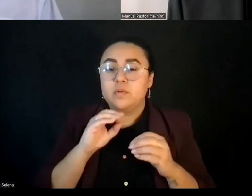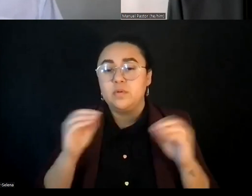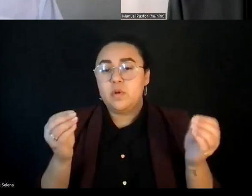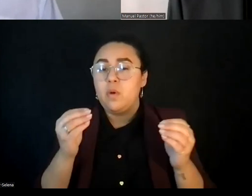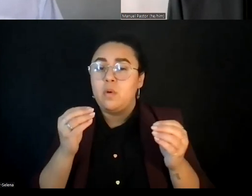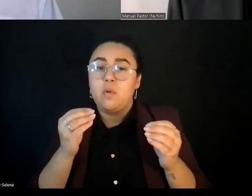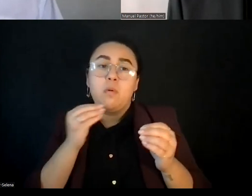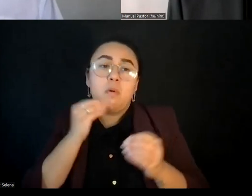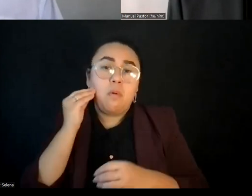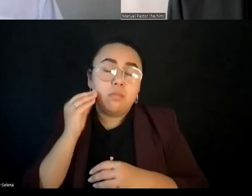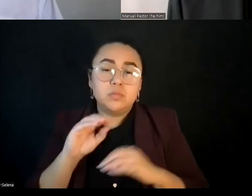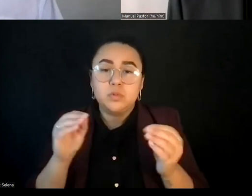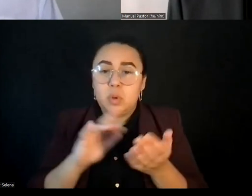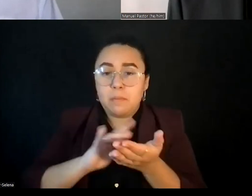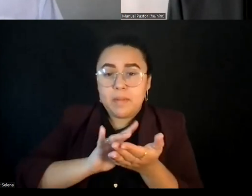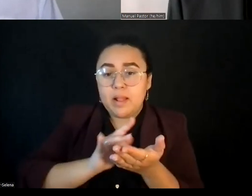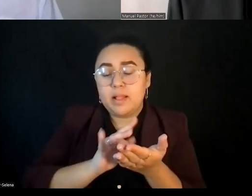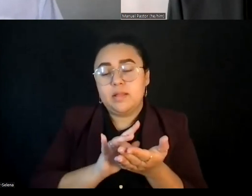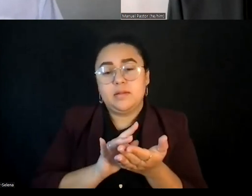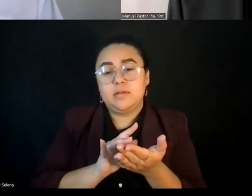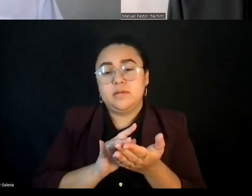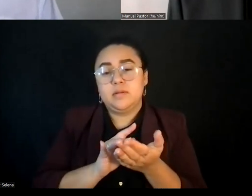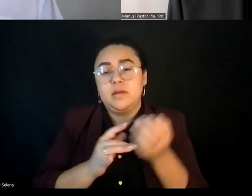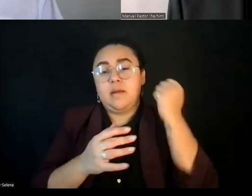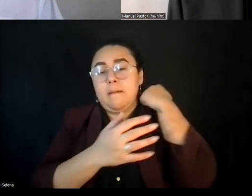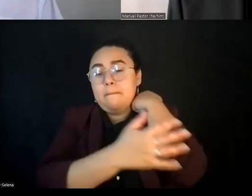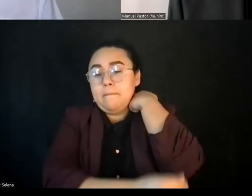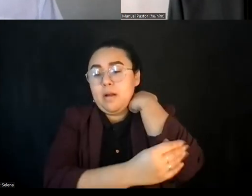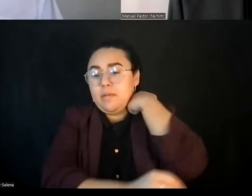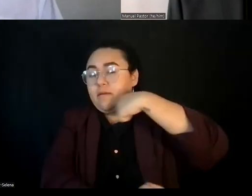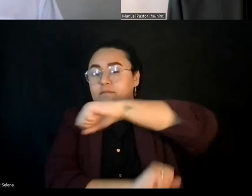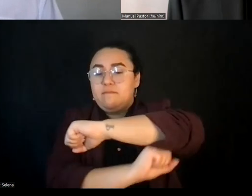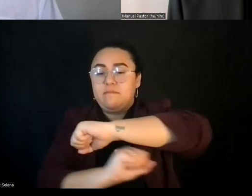But poverty fundamentally in the United States is a lack of belonging.